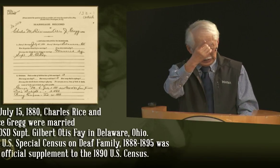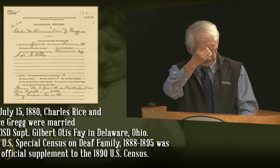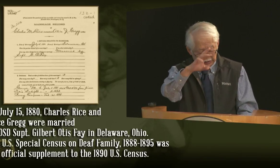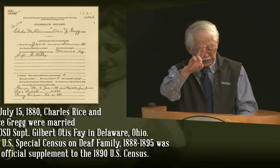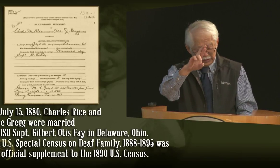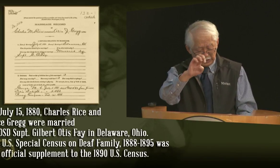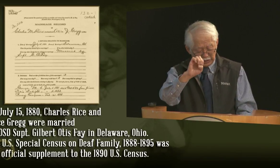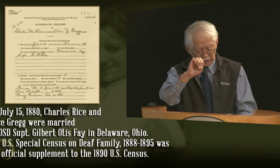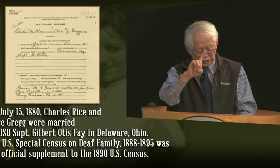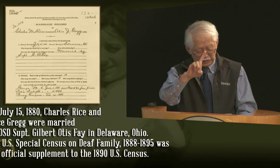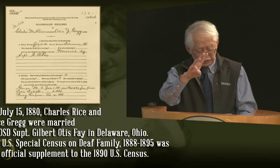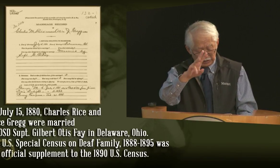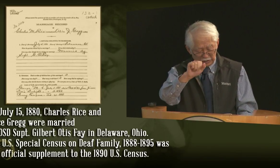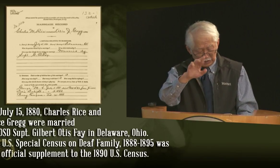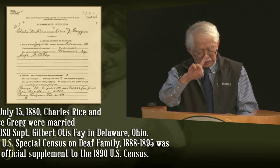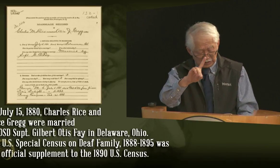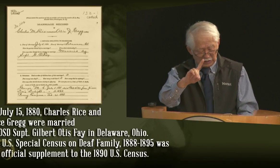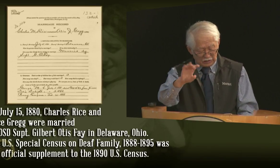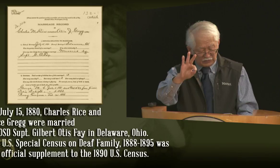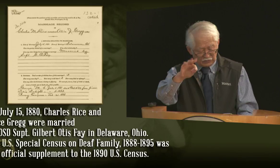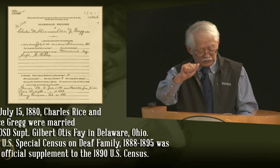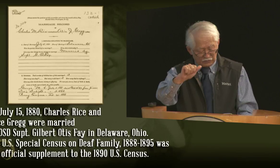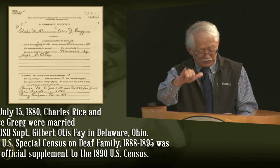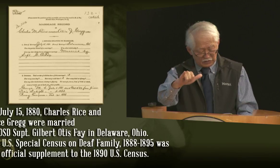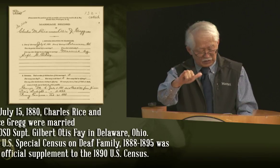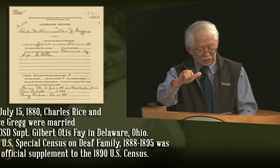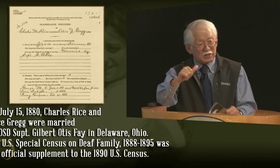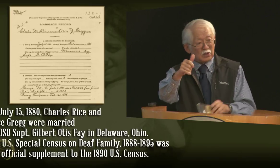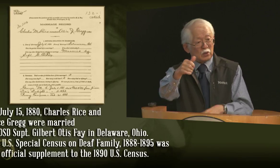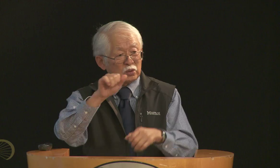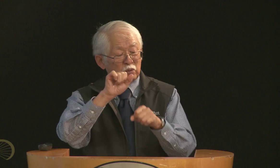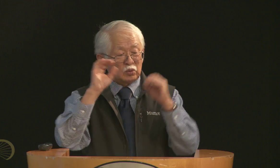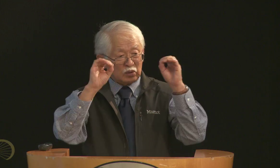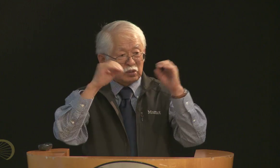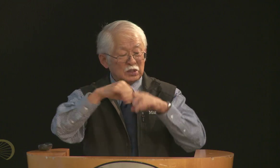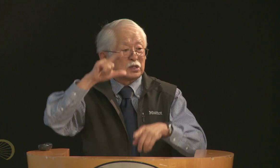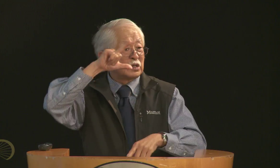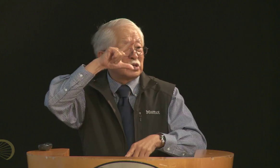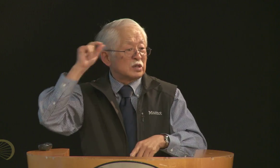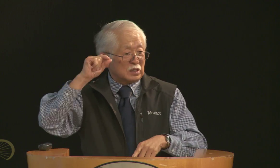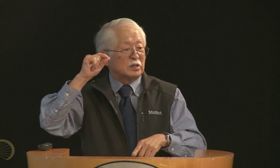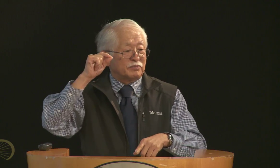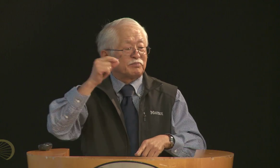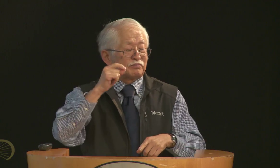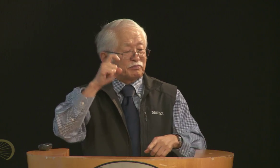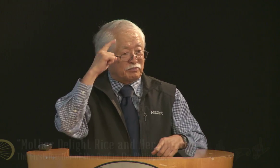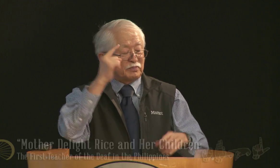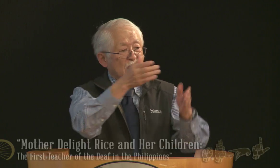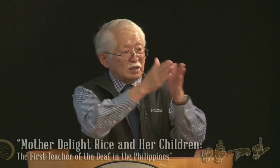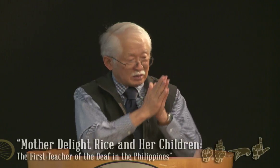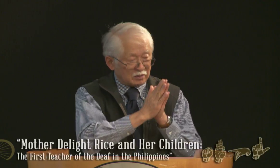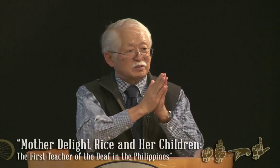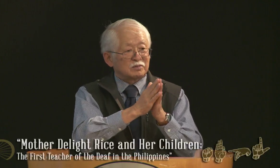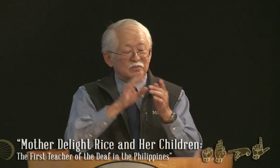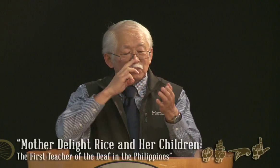I'm sorry it was Doctor Edward Fay, who was an instructor at Gallaudet,